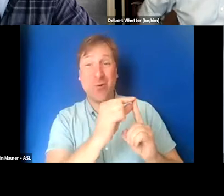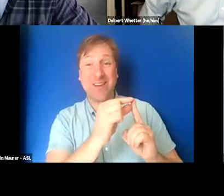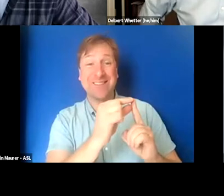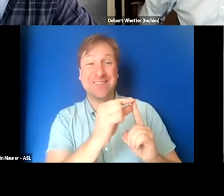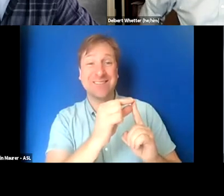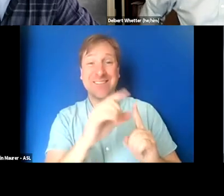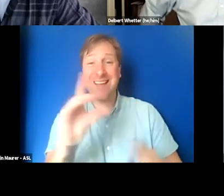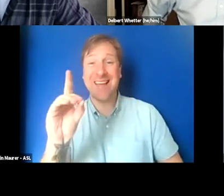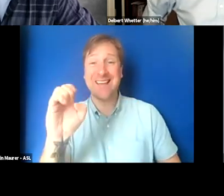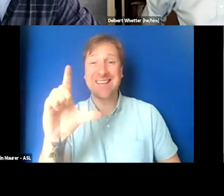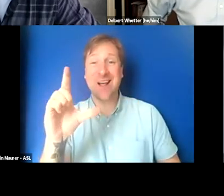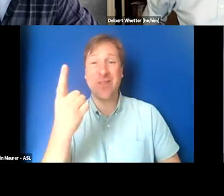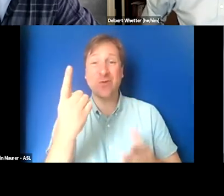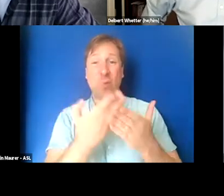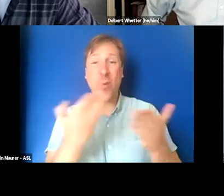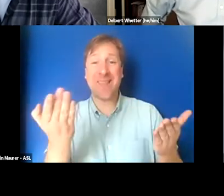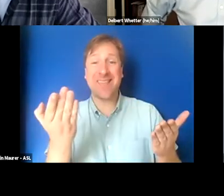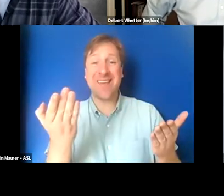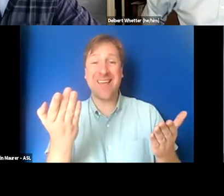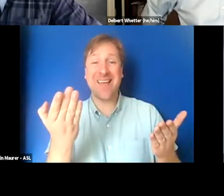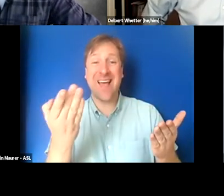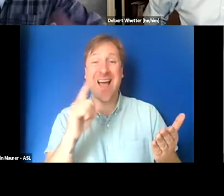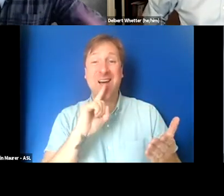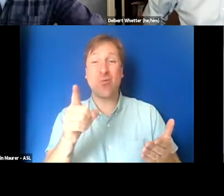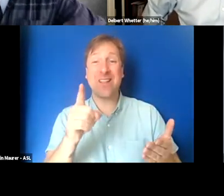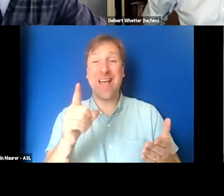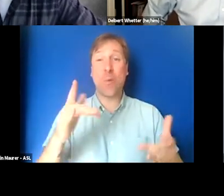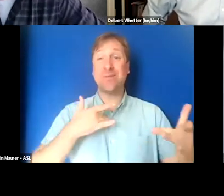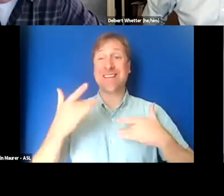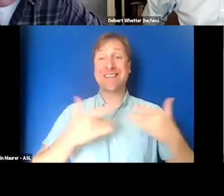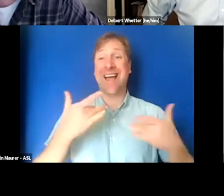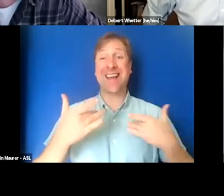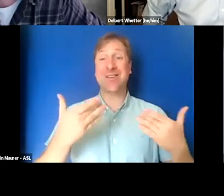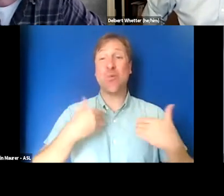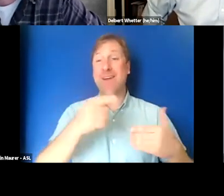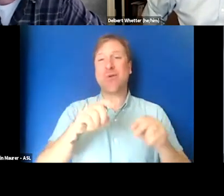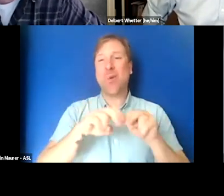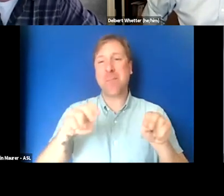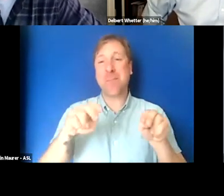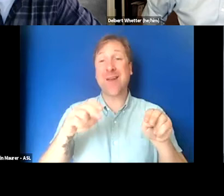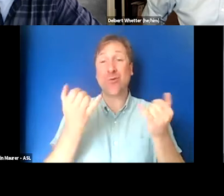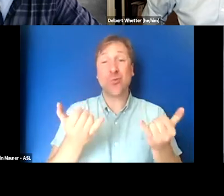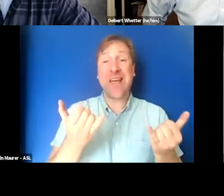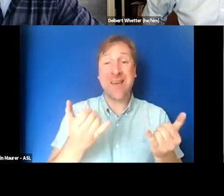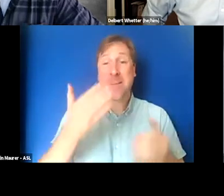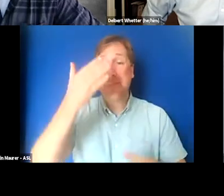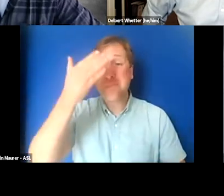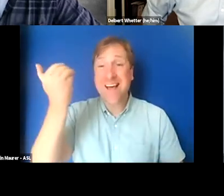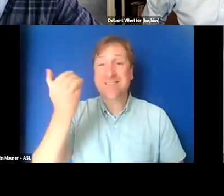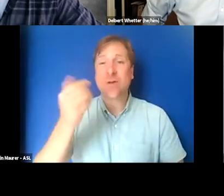Dell, one of the things that made me so excited to have you on this conversation is the work that you did